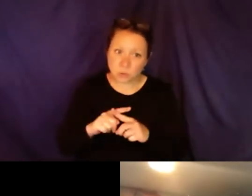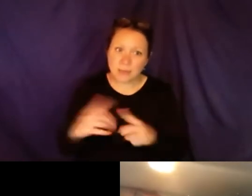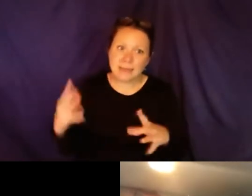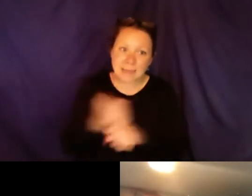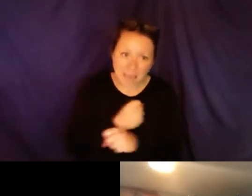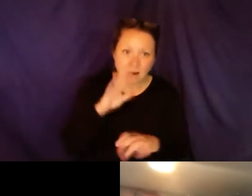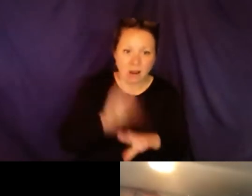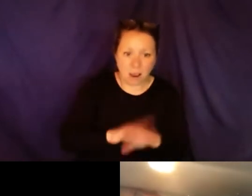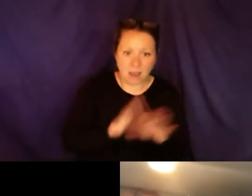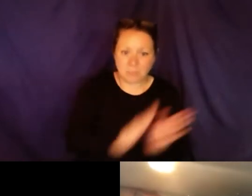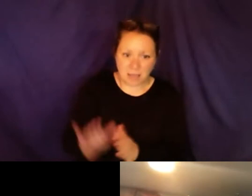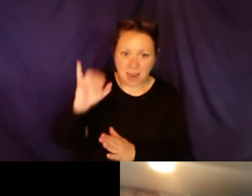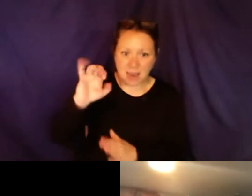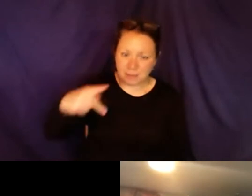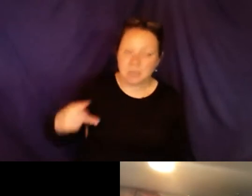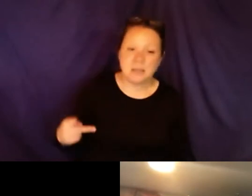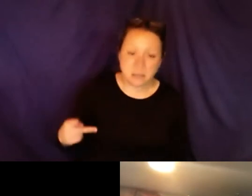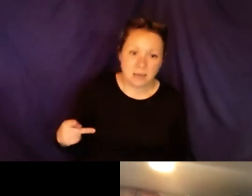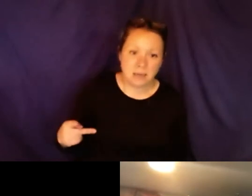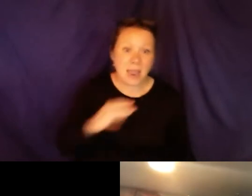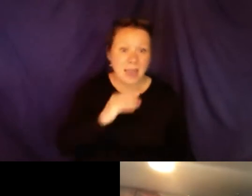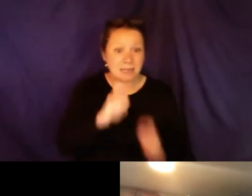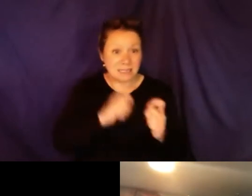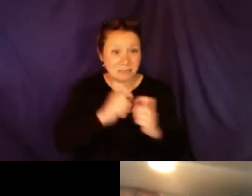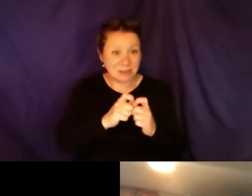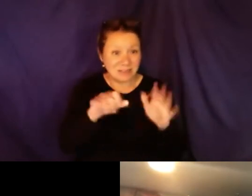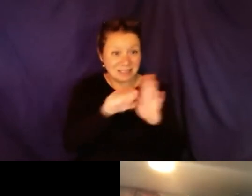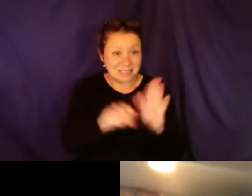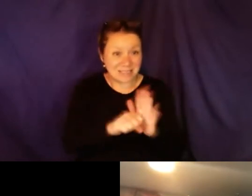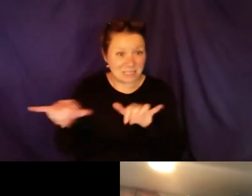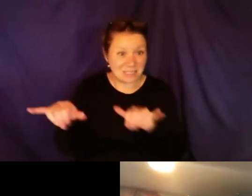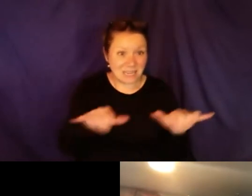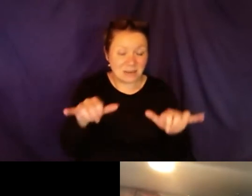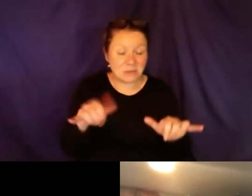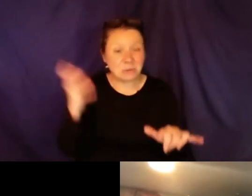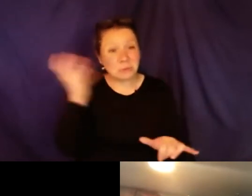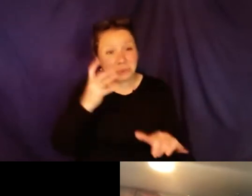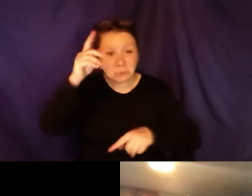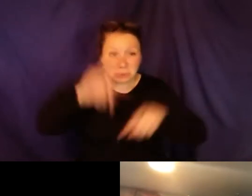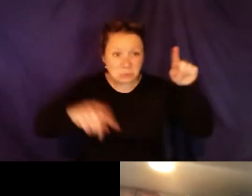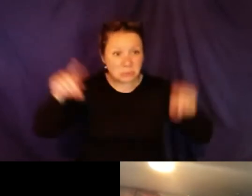IEPs. It is so hard in Vermont to be able to get on an IEP